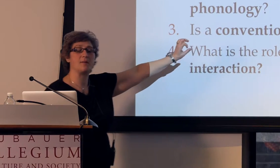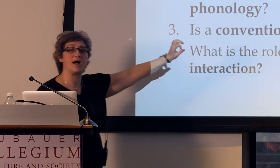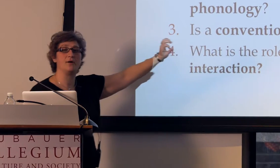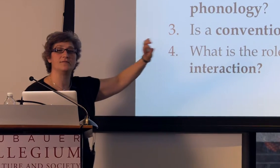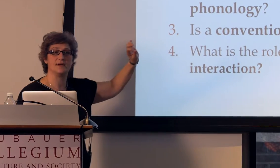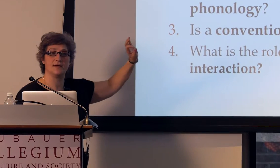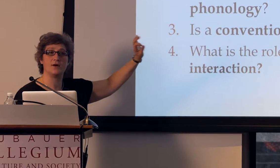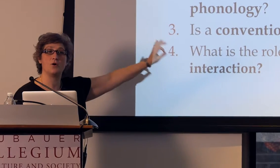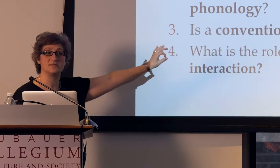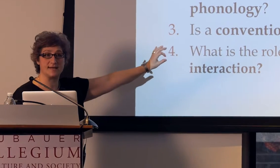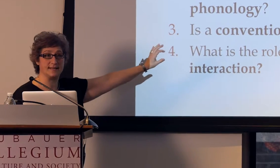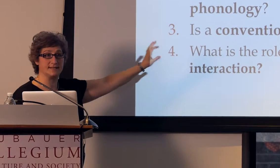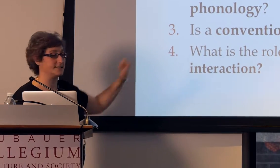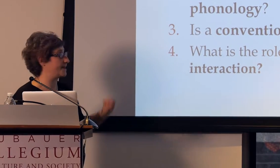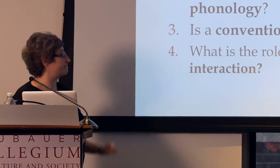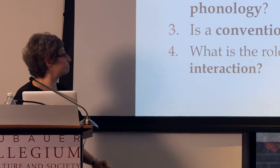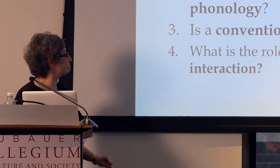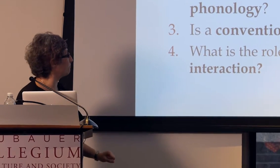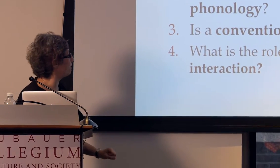about the homesign data today.